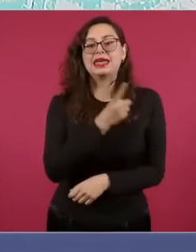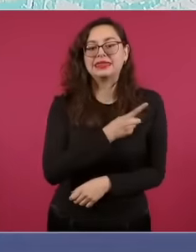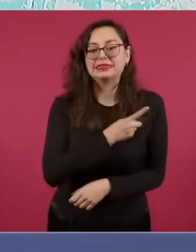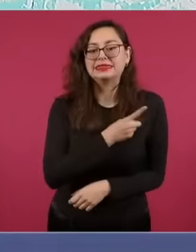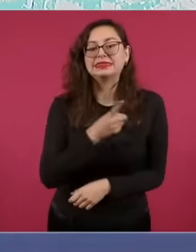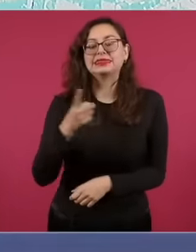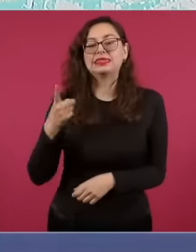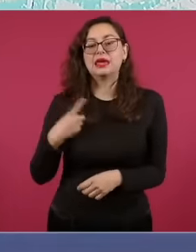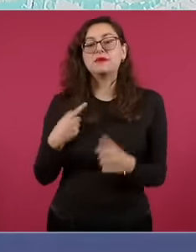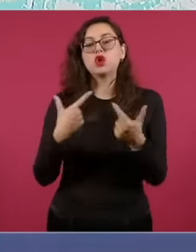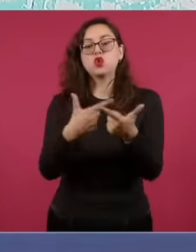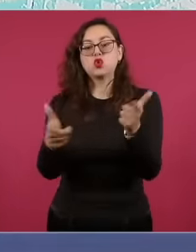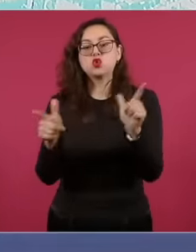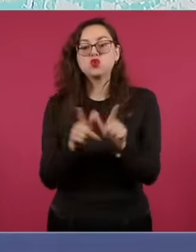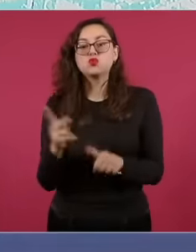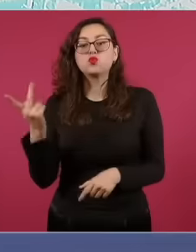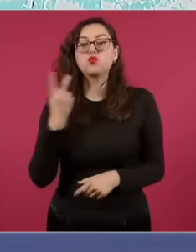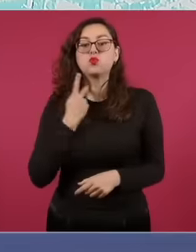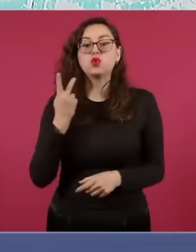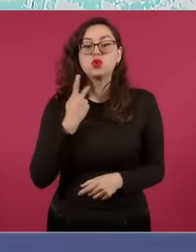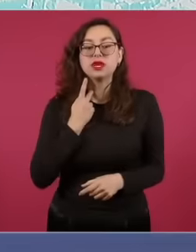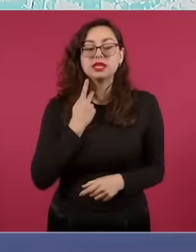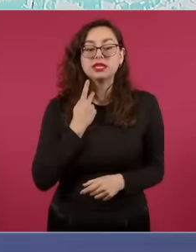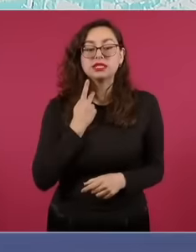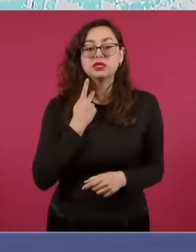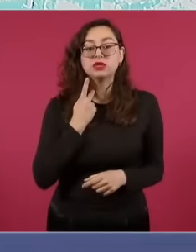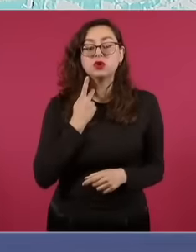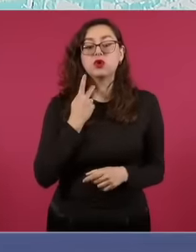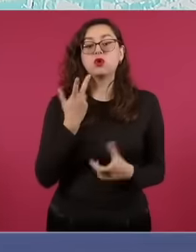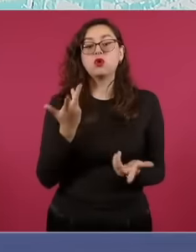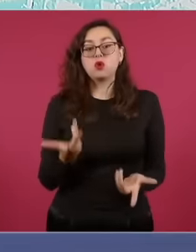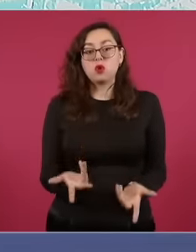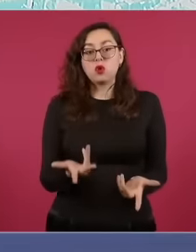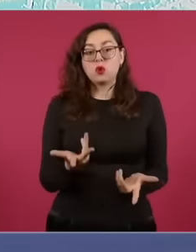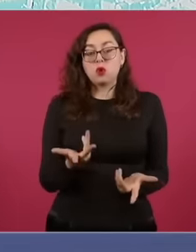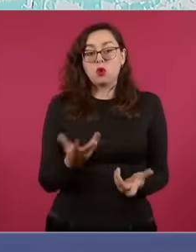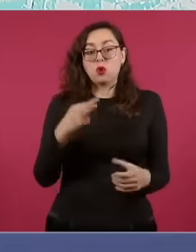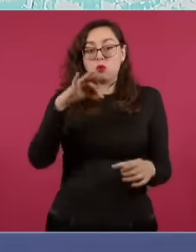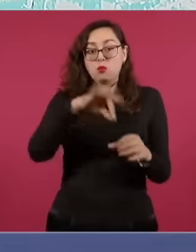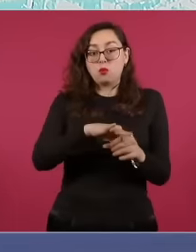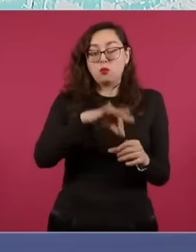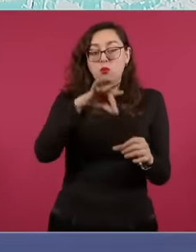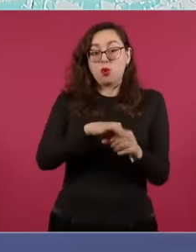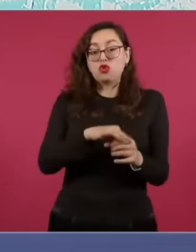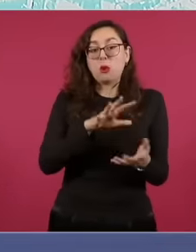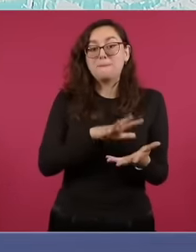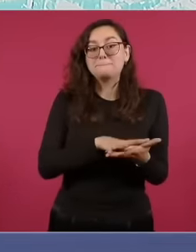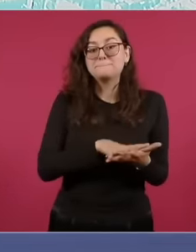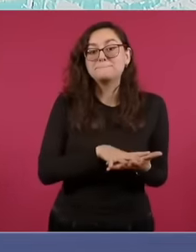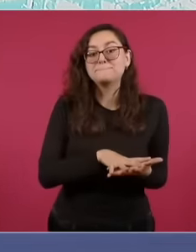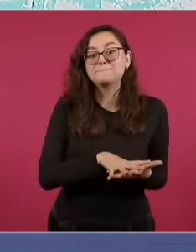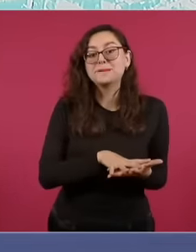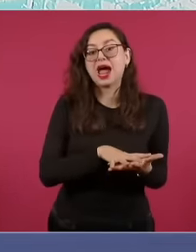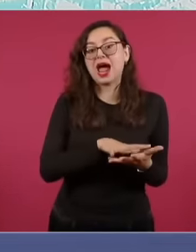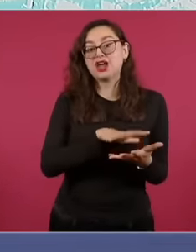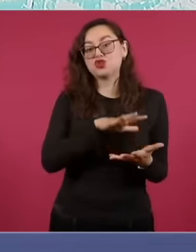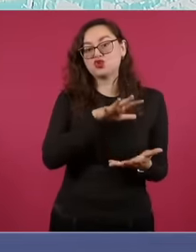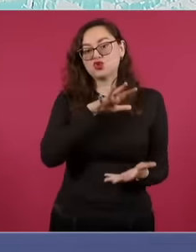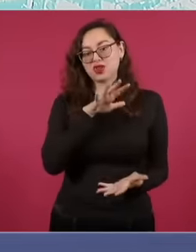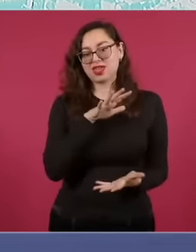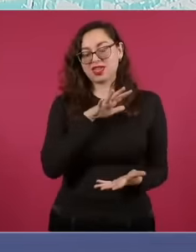the parties that have the largest remainder of their votes starting with those whose decimal is